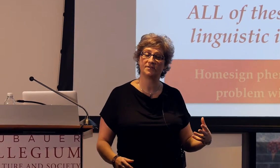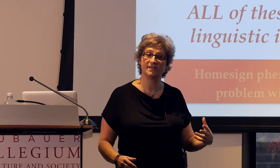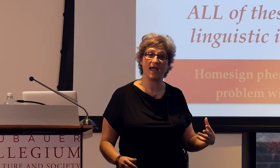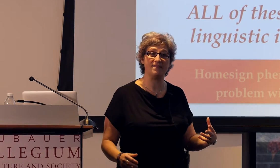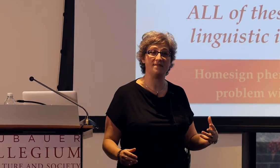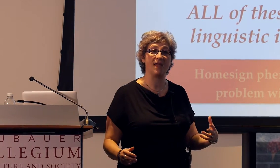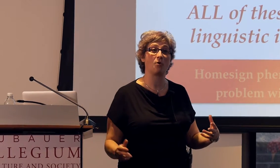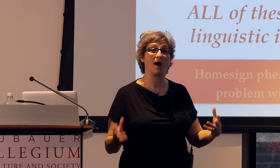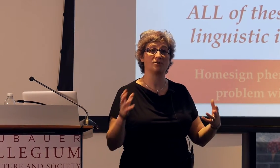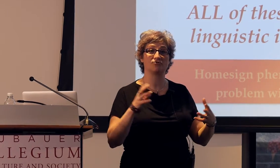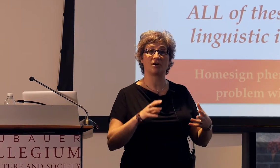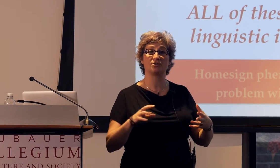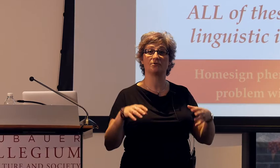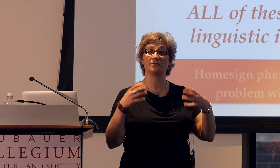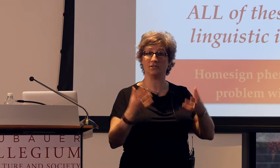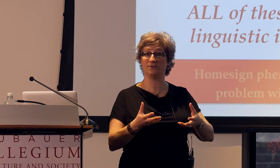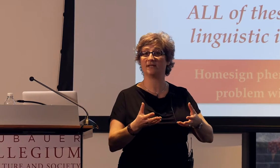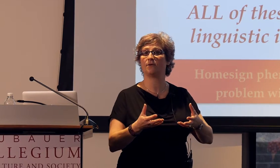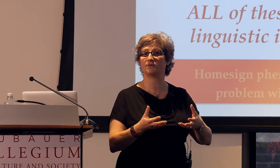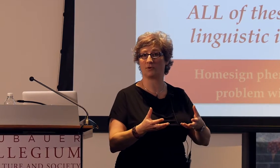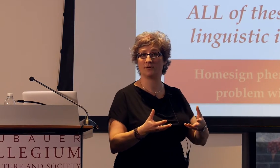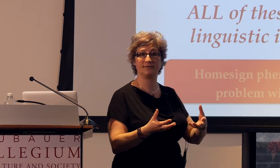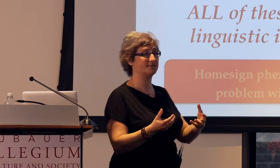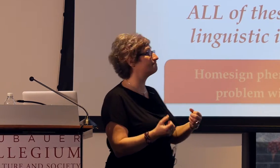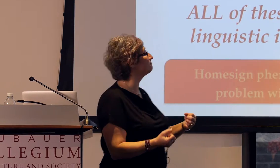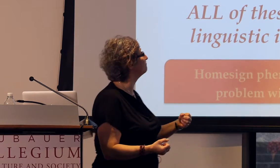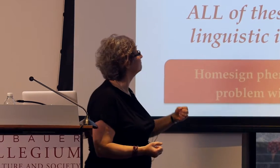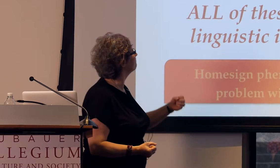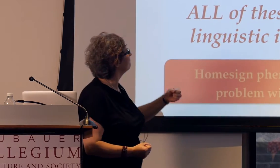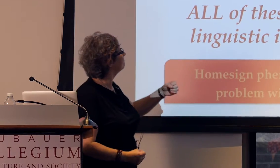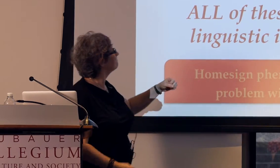and then they acquire structures using those words.